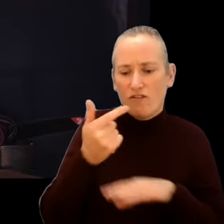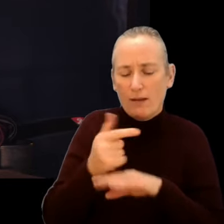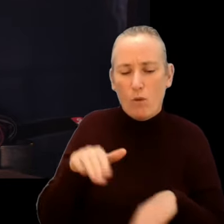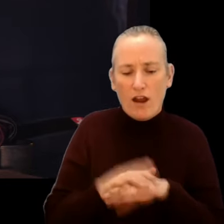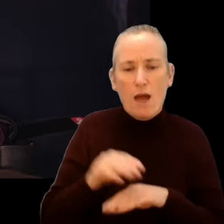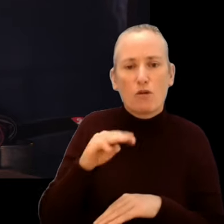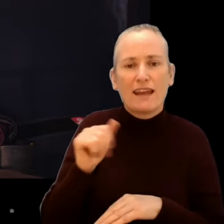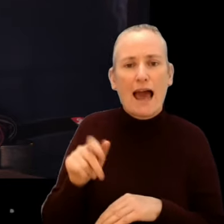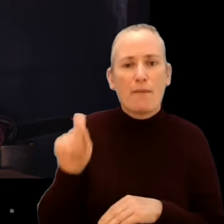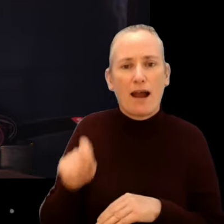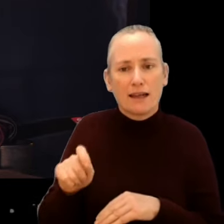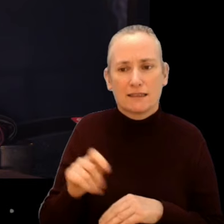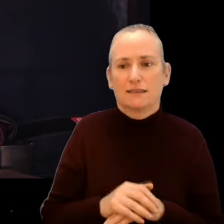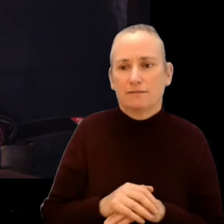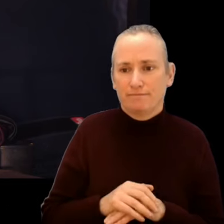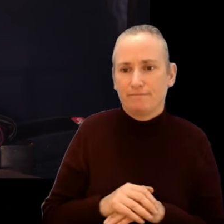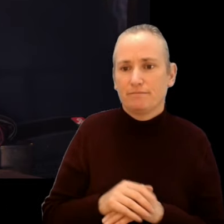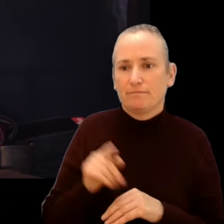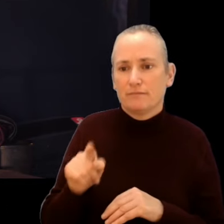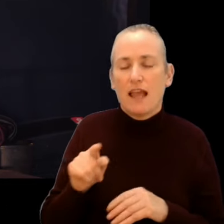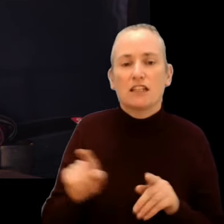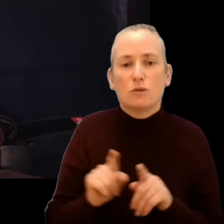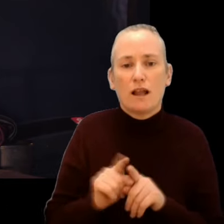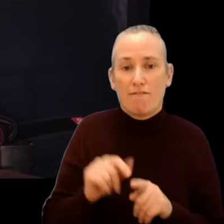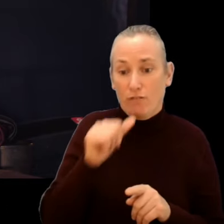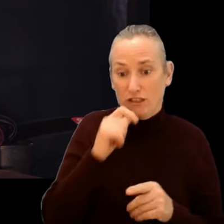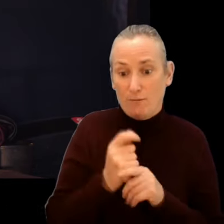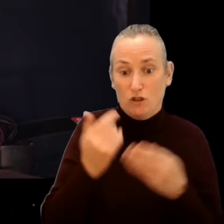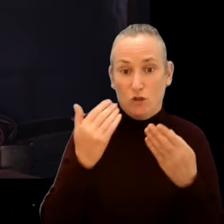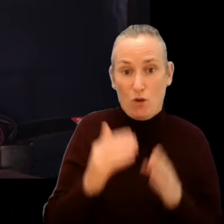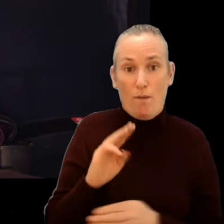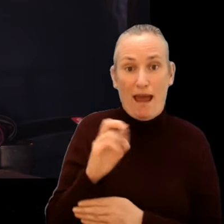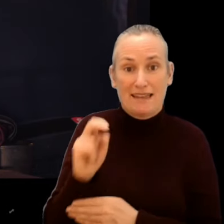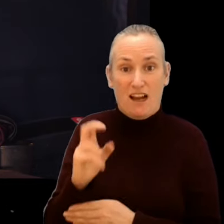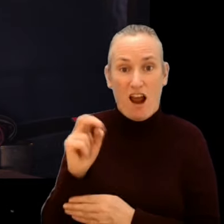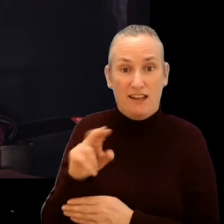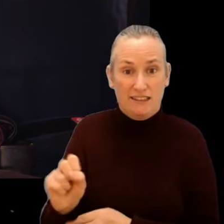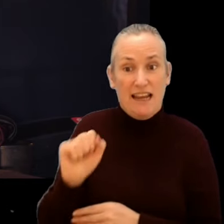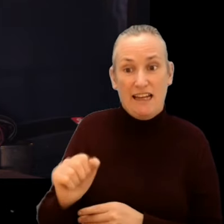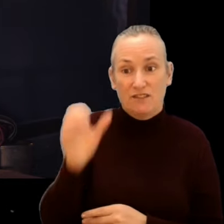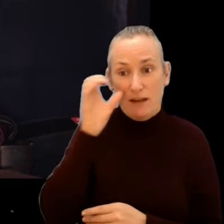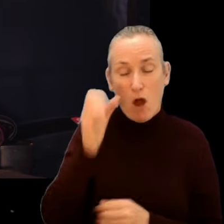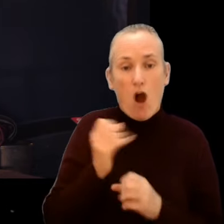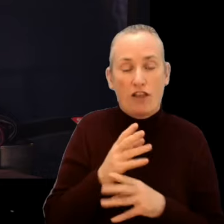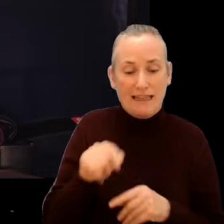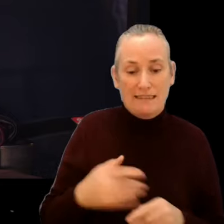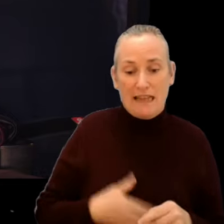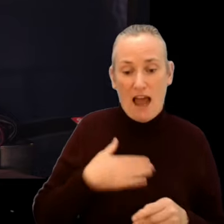by award-winning artist Patrick Hough. We’ll also present the world premiere of Pat Collins’ mid-length All That Is, Is Light in a gallery setting,